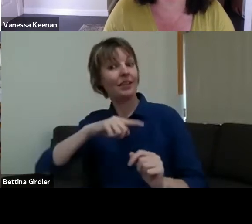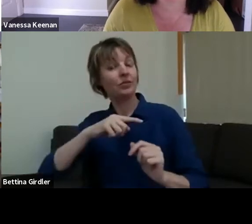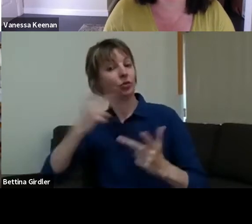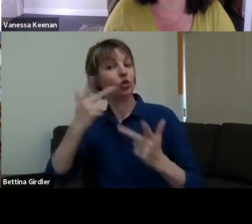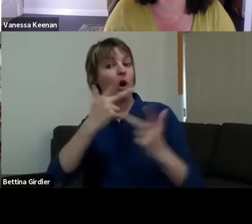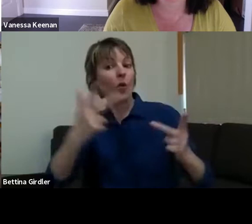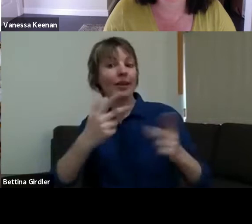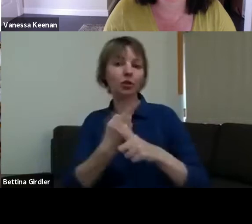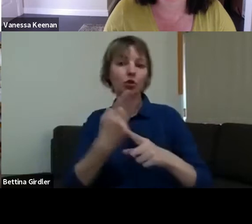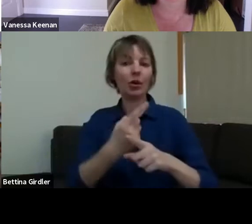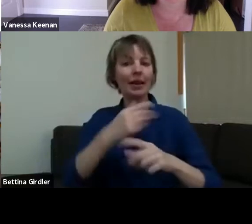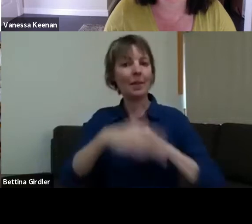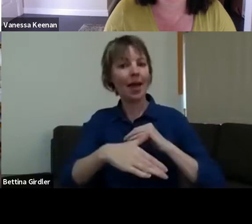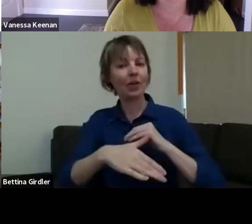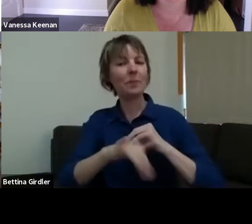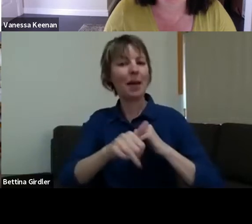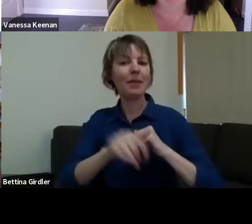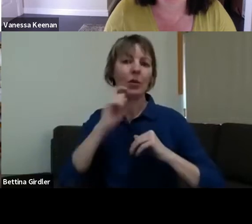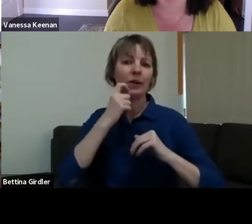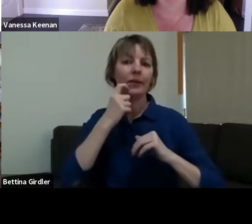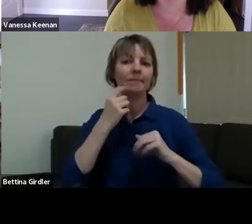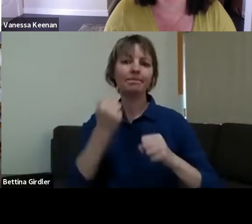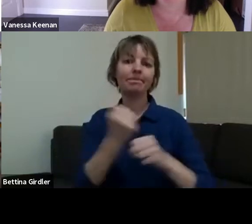yeah, we're constantly sort of keeping an eye on making sure that